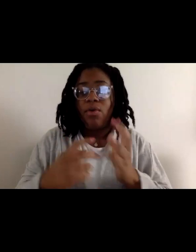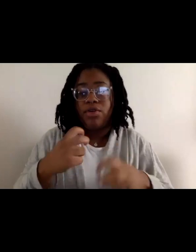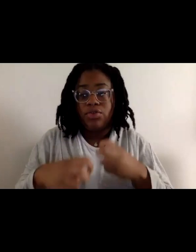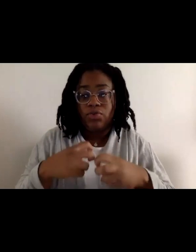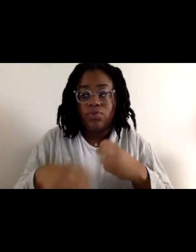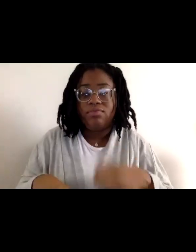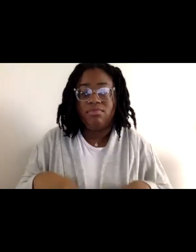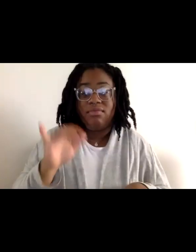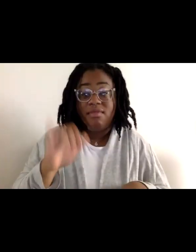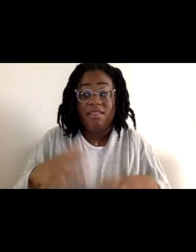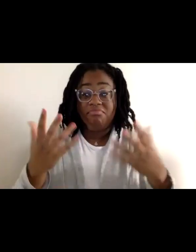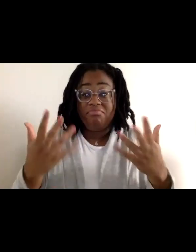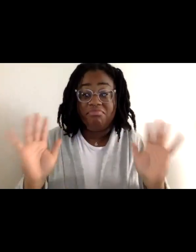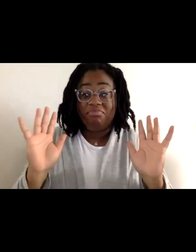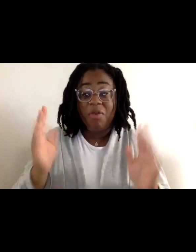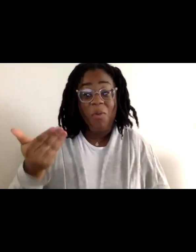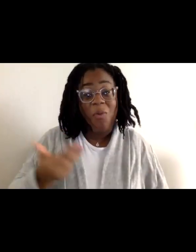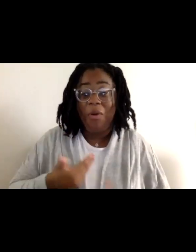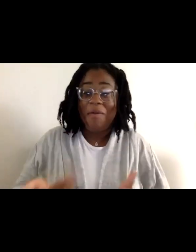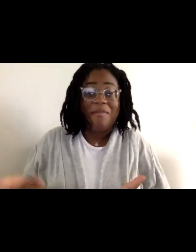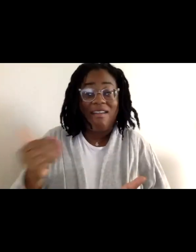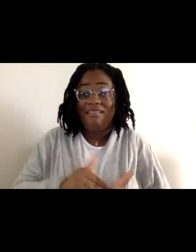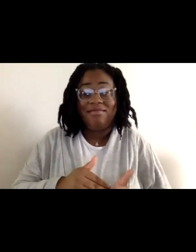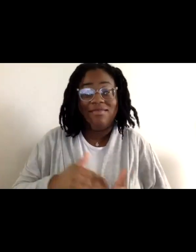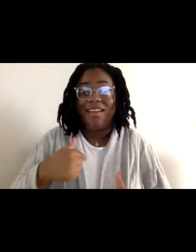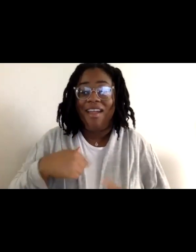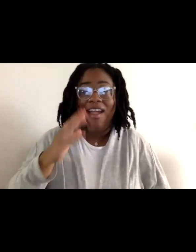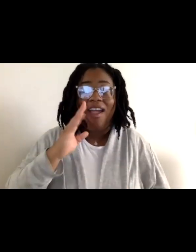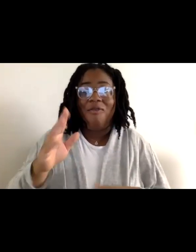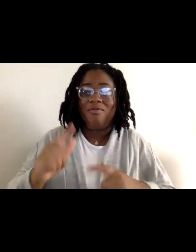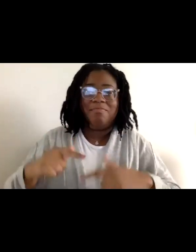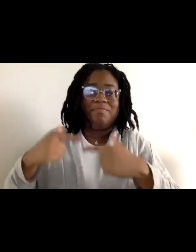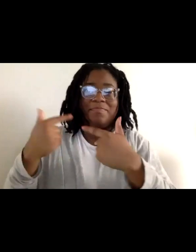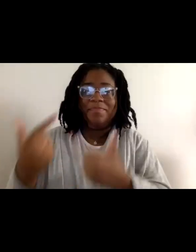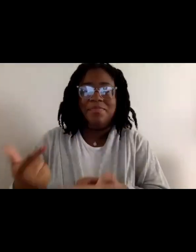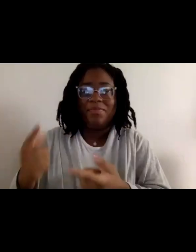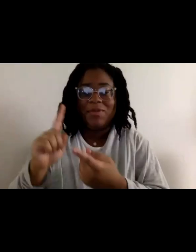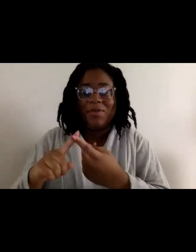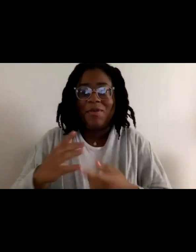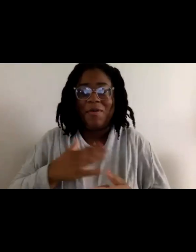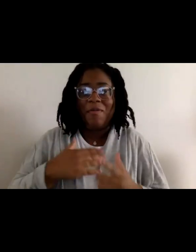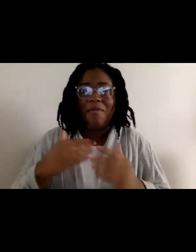I think that's it. Welcome again, and I am going to hand it off, to my colleague, Alli,